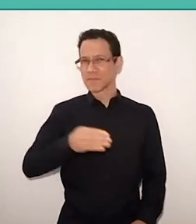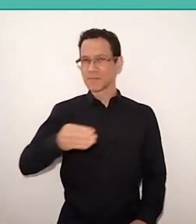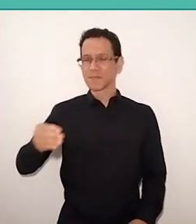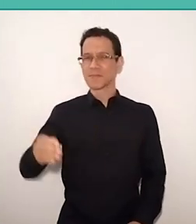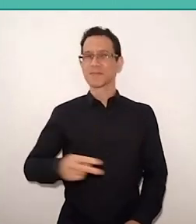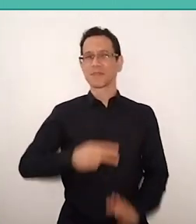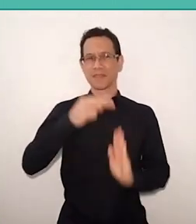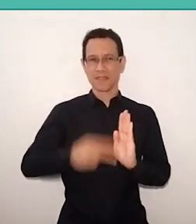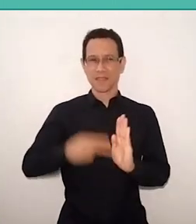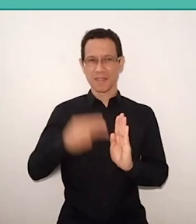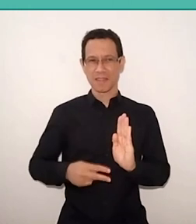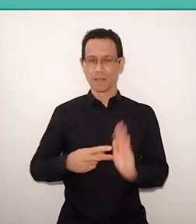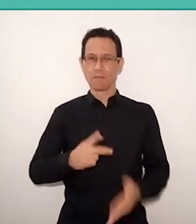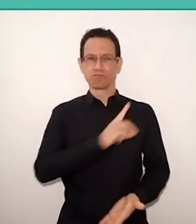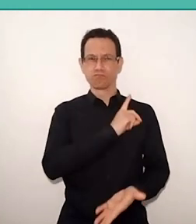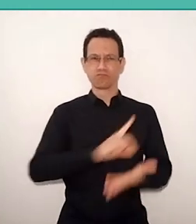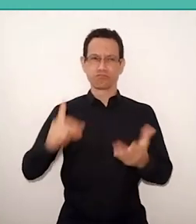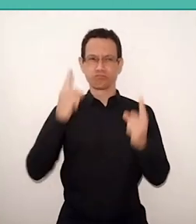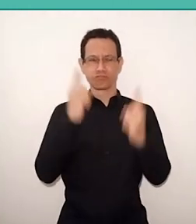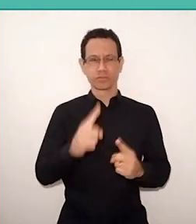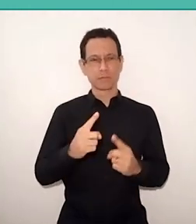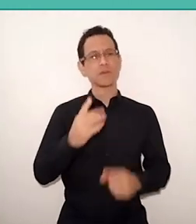and not hated before being known. Thank you very much.